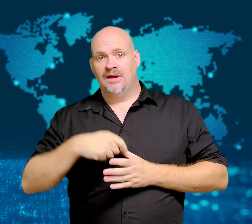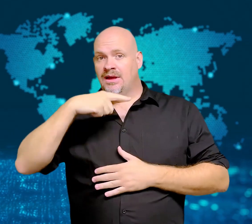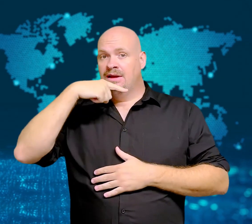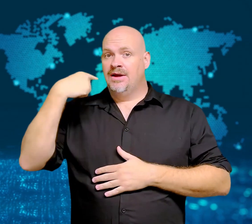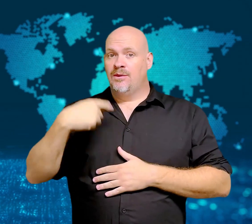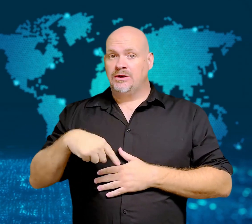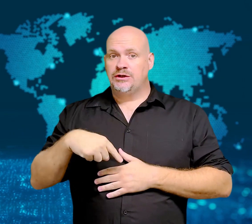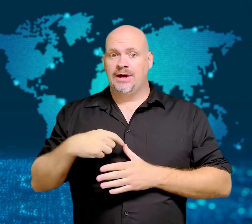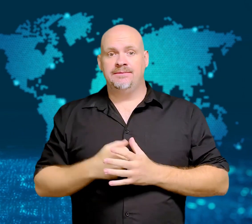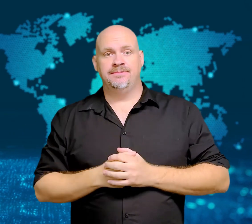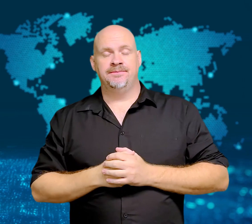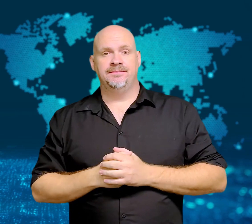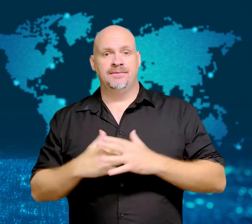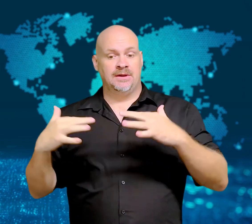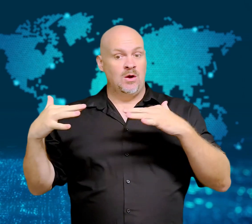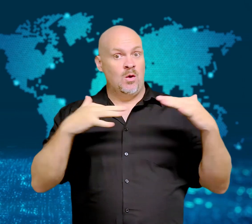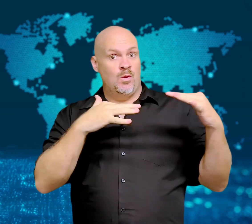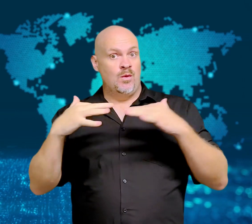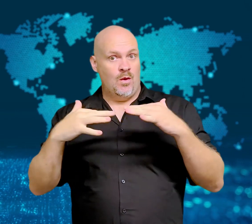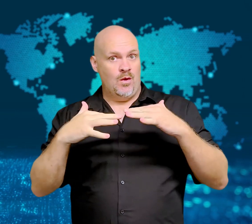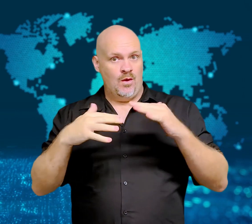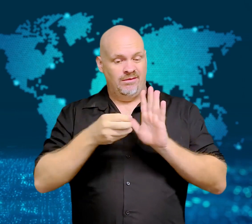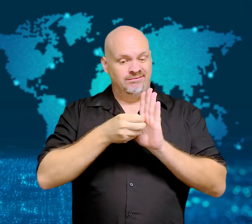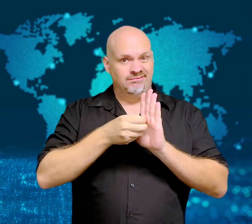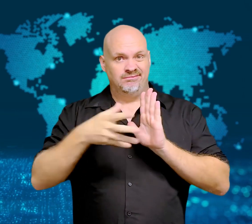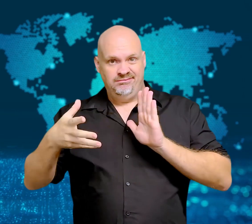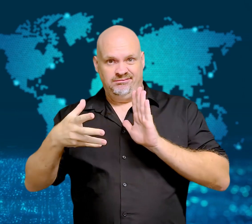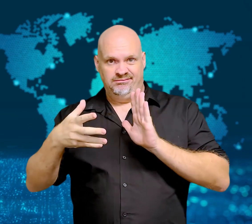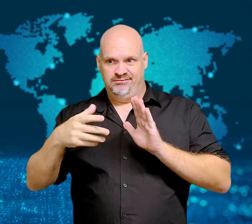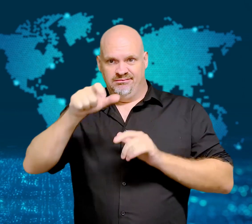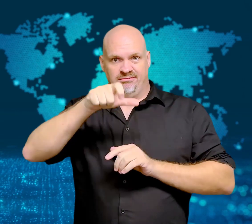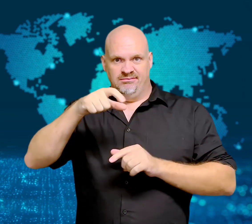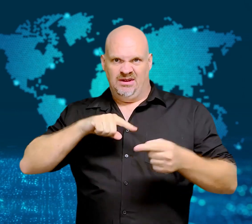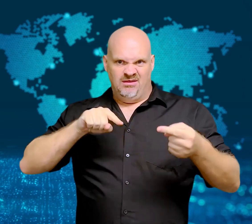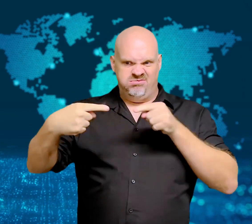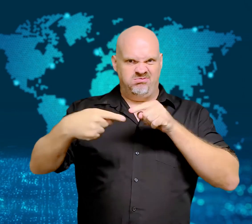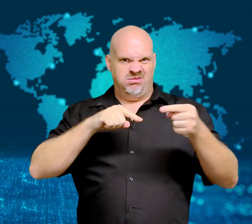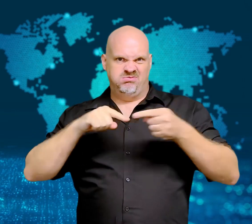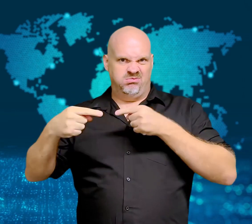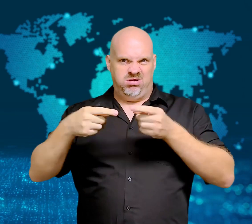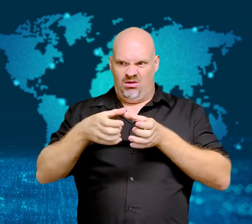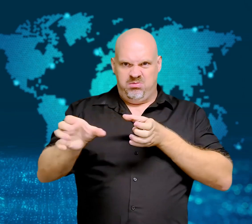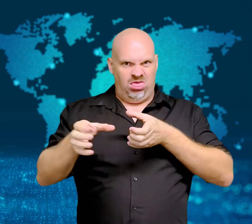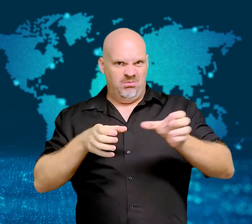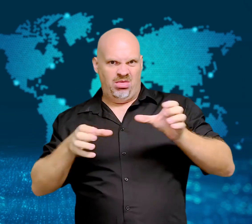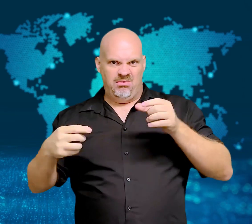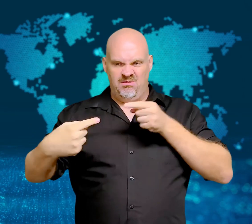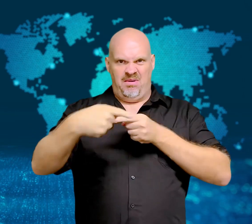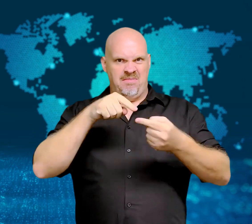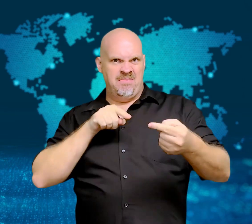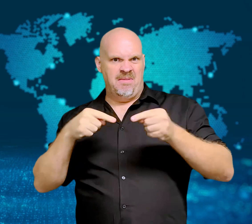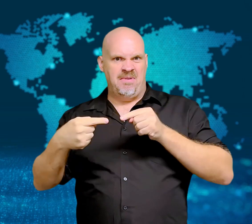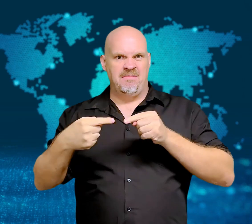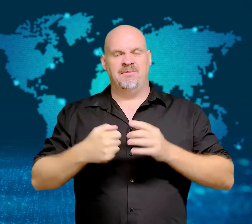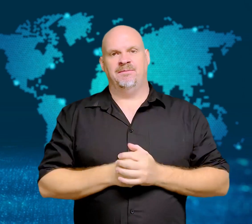War divides country